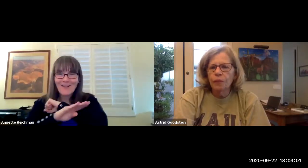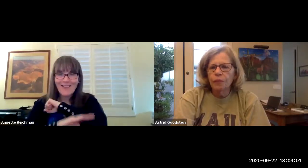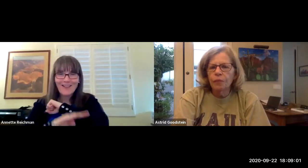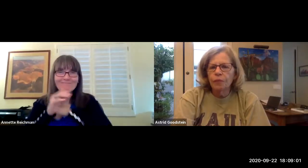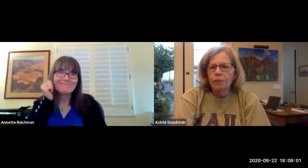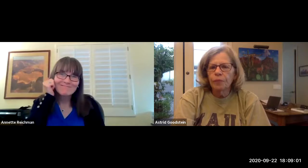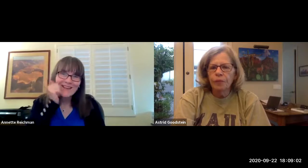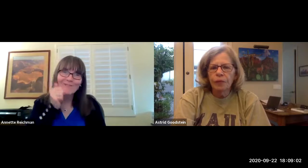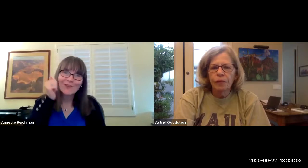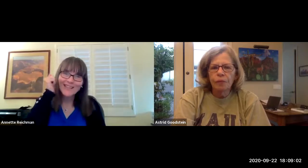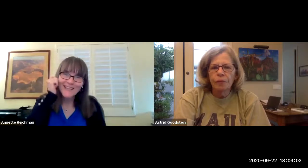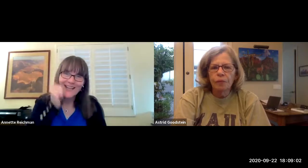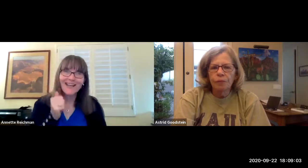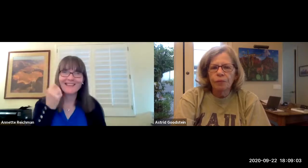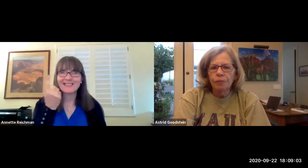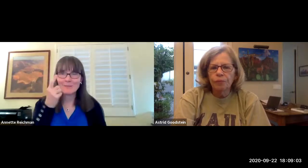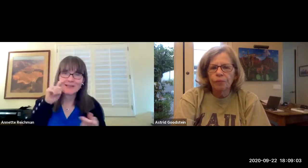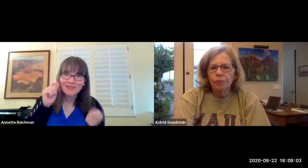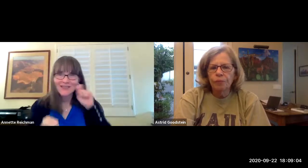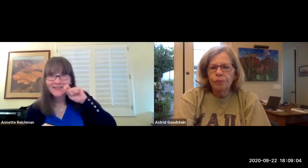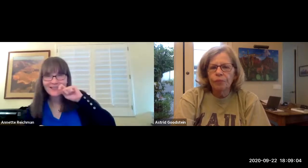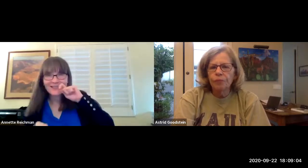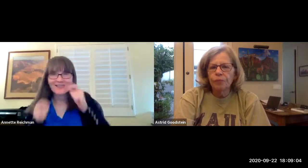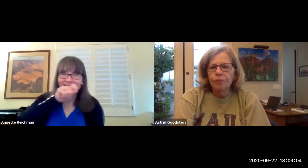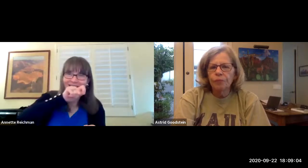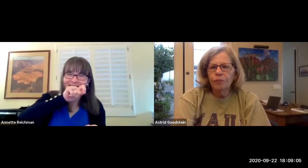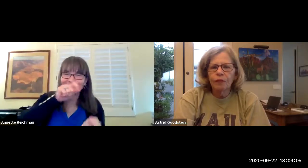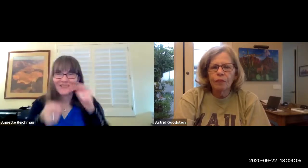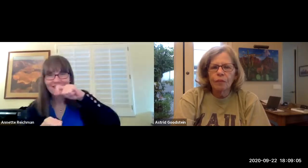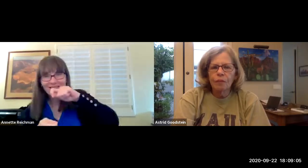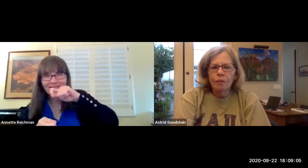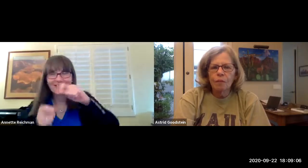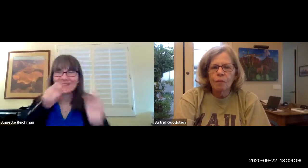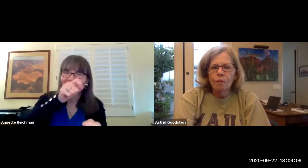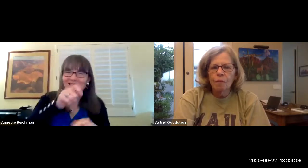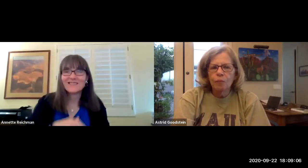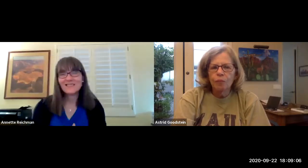sure what's going to happen this fall